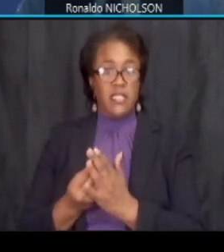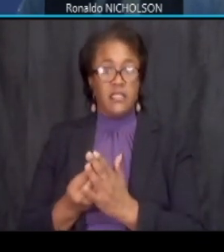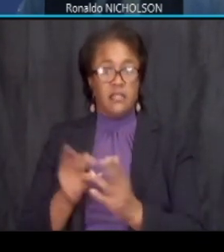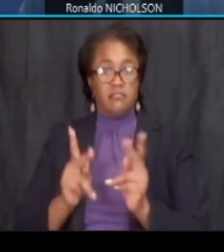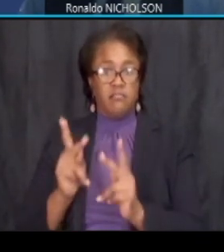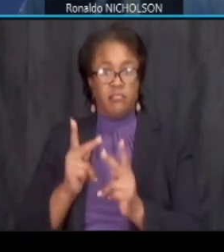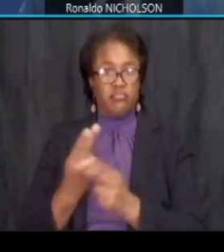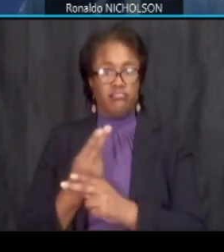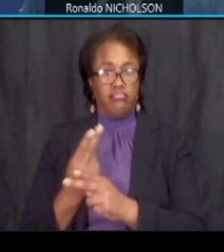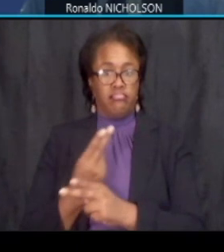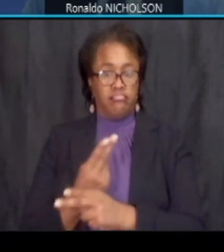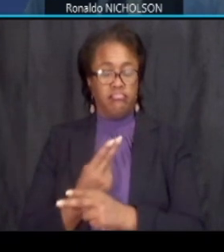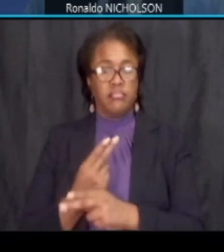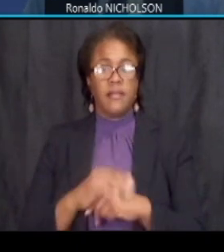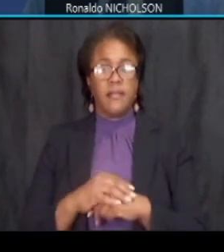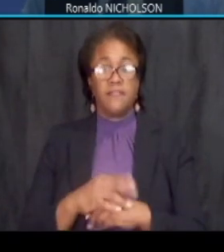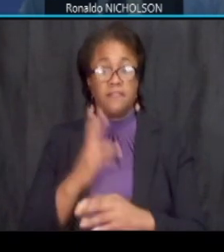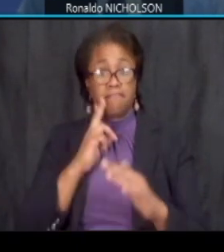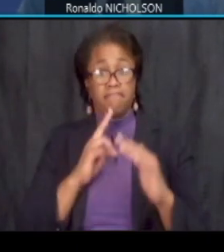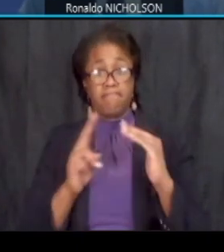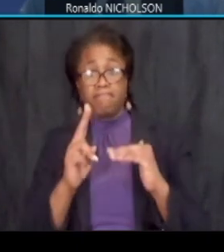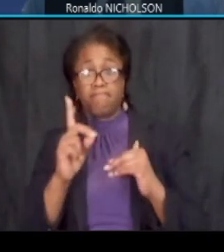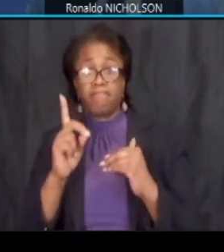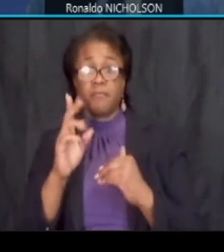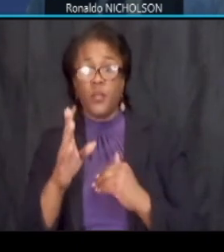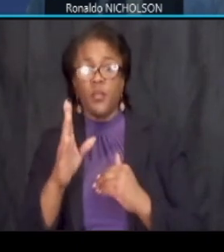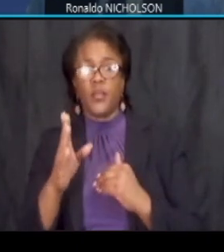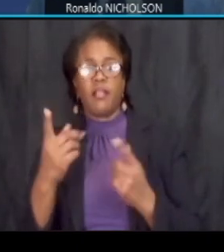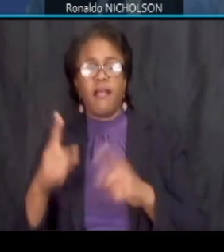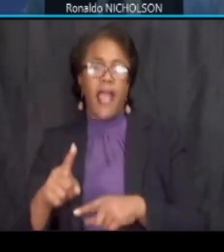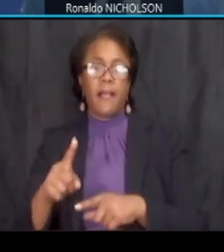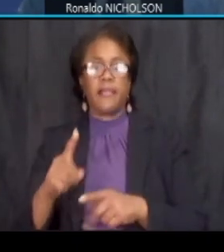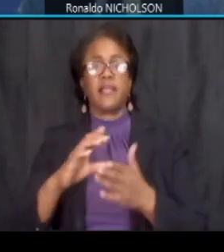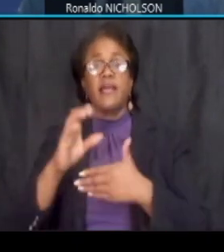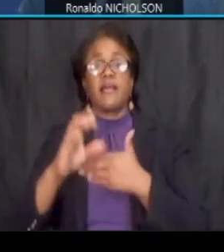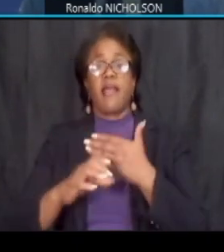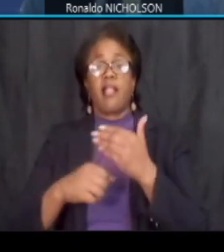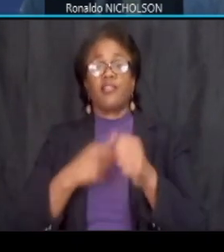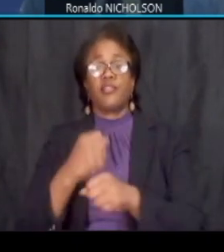we are projecting now that that will occur sometime in the calendar year 2026.